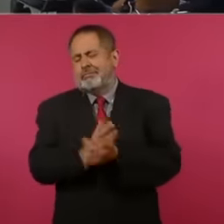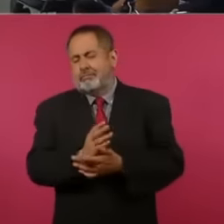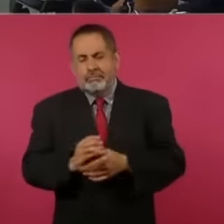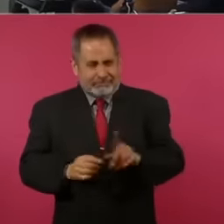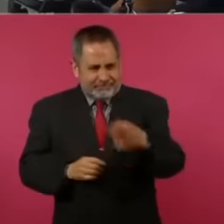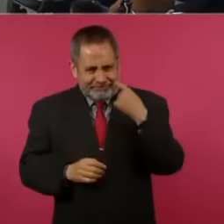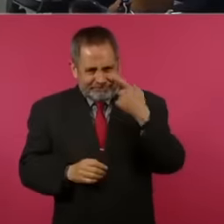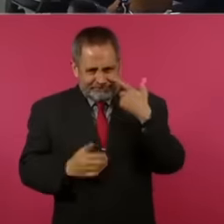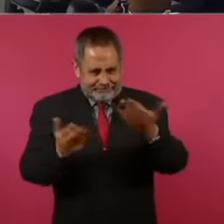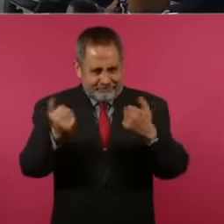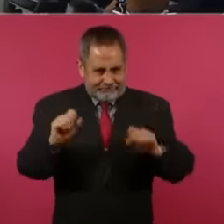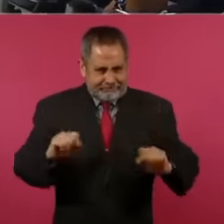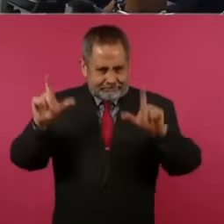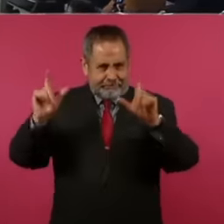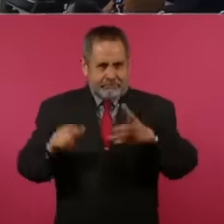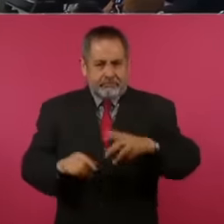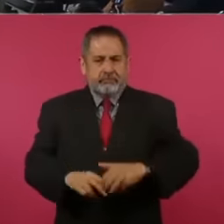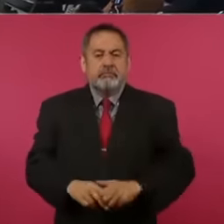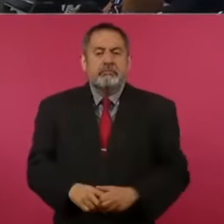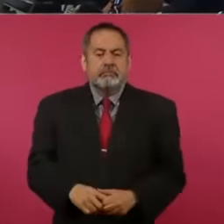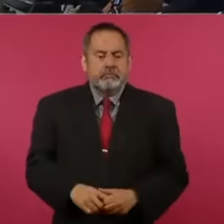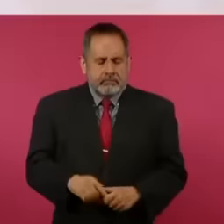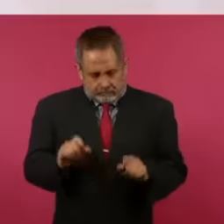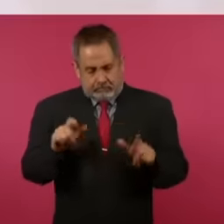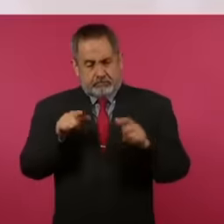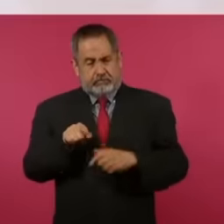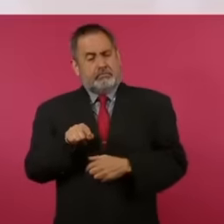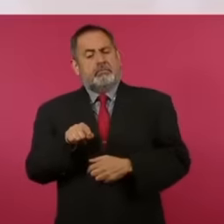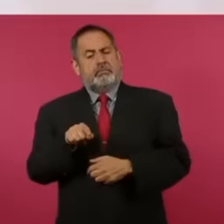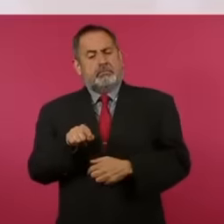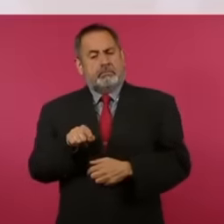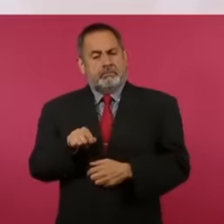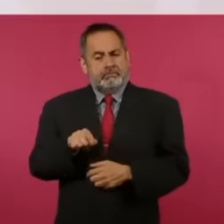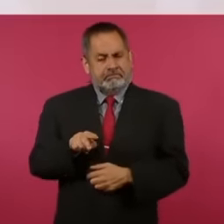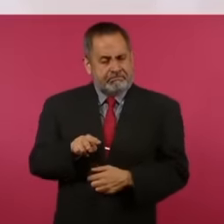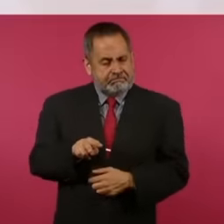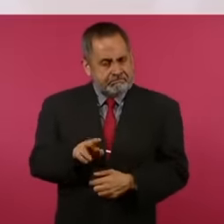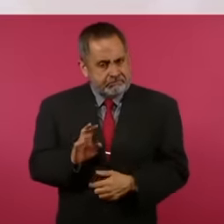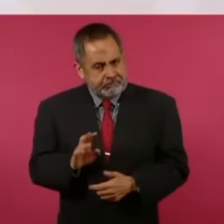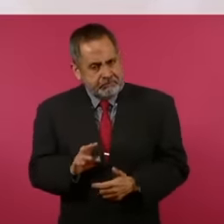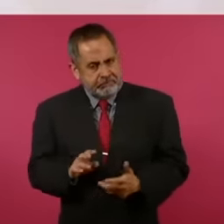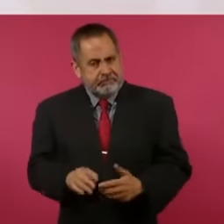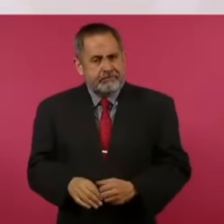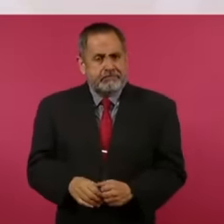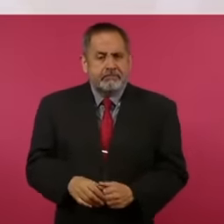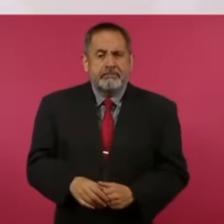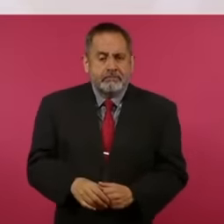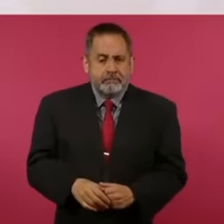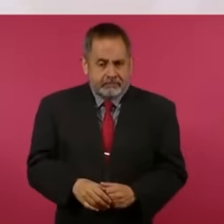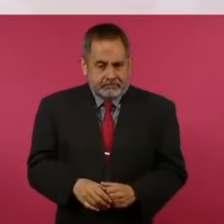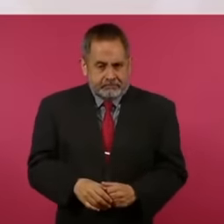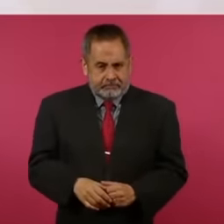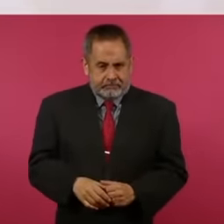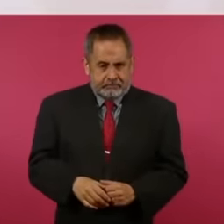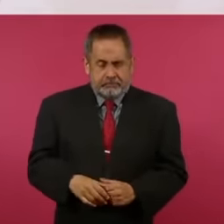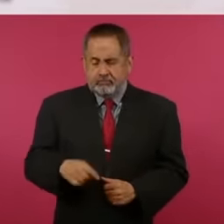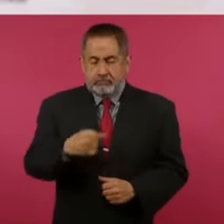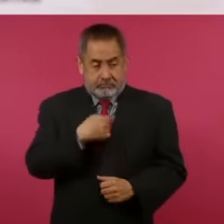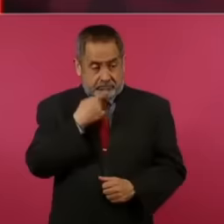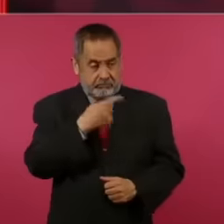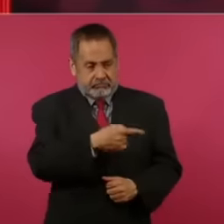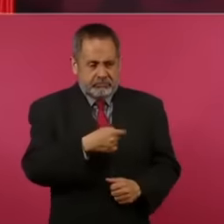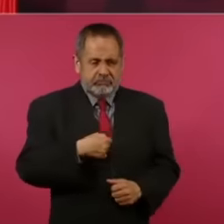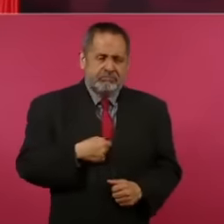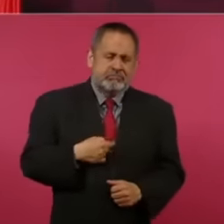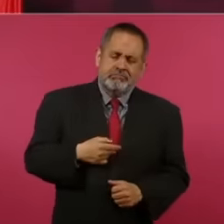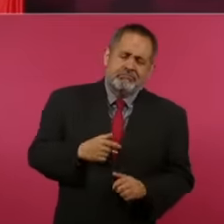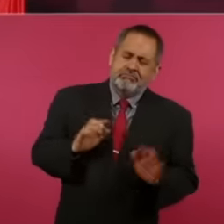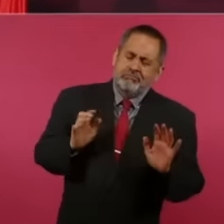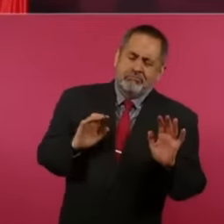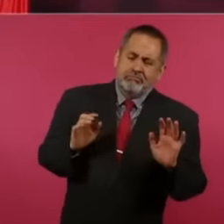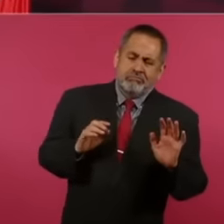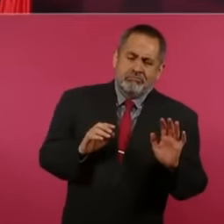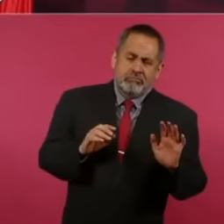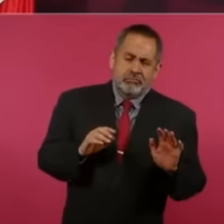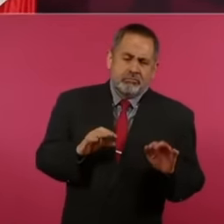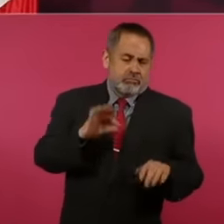if you can find it because this one caught my attention a lot. I'm not going to give anything to the good